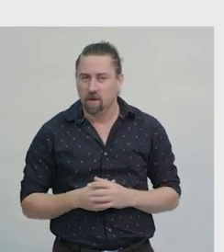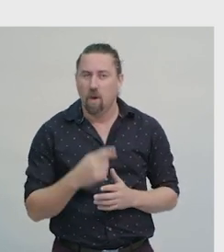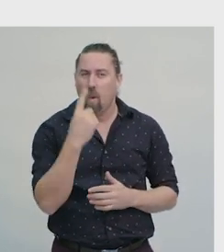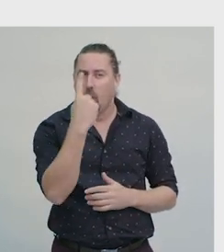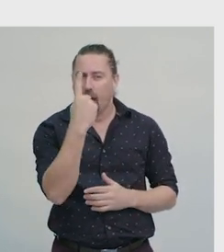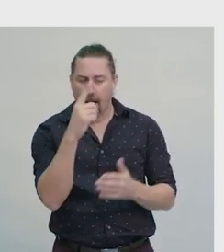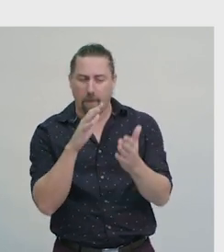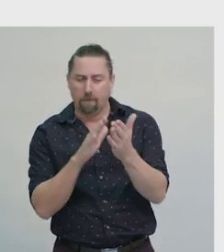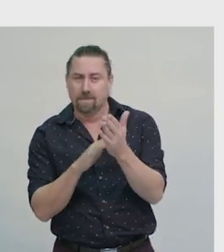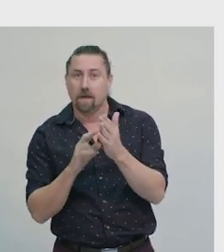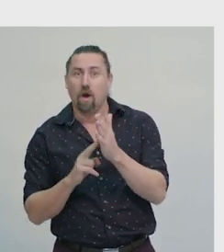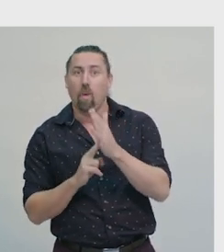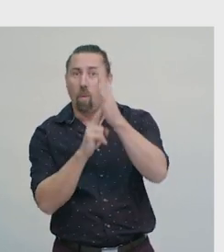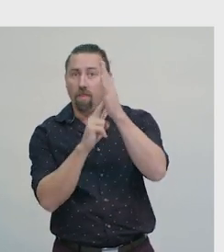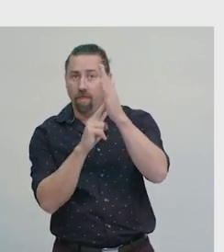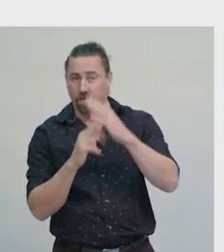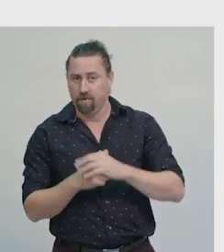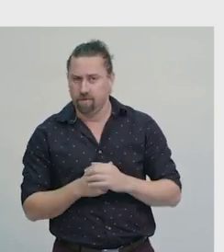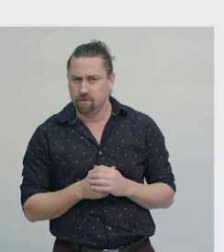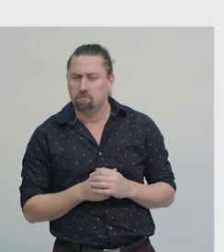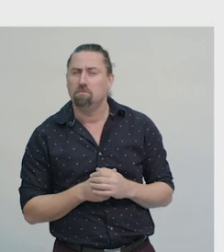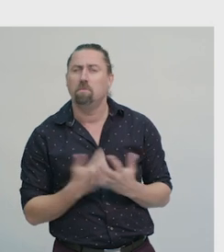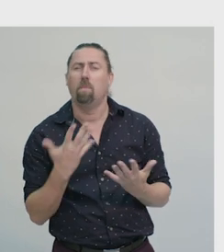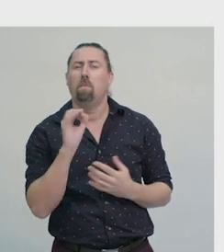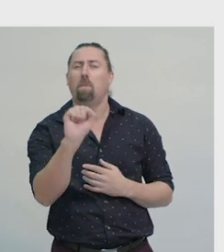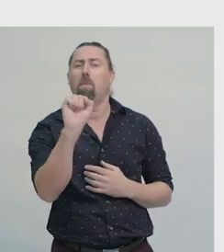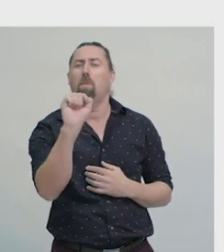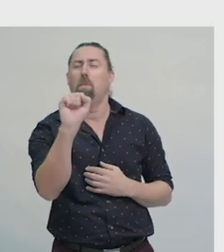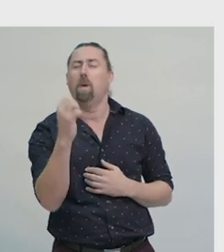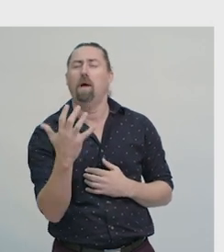Move 1 metre north. Where did you end up?